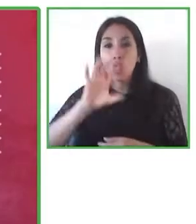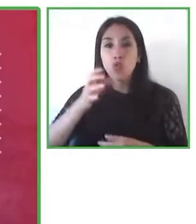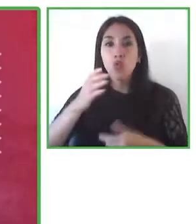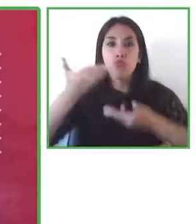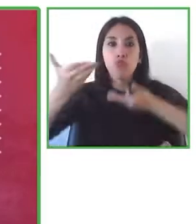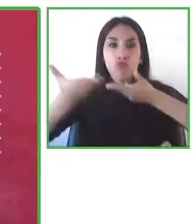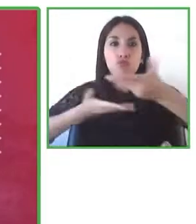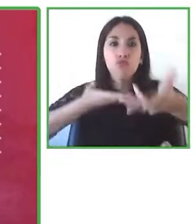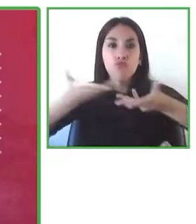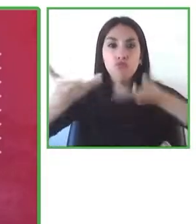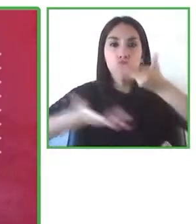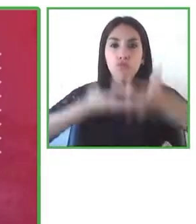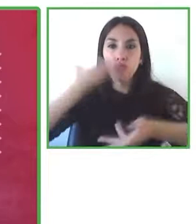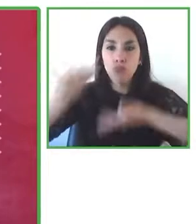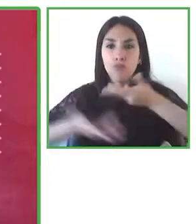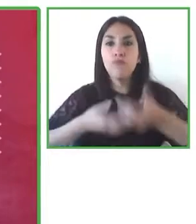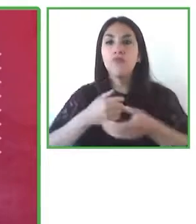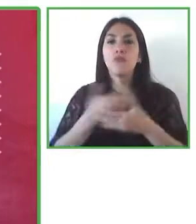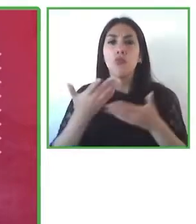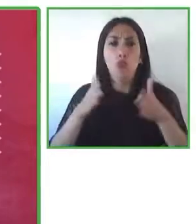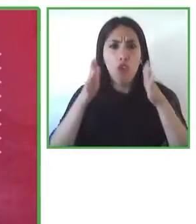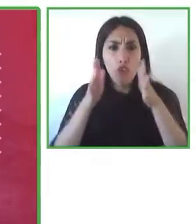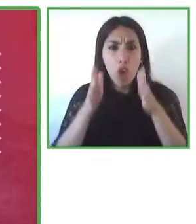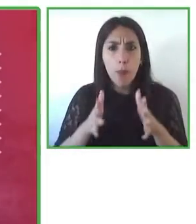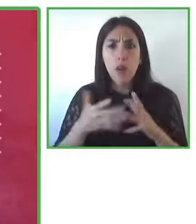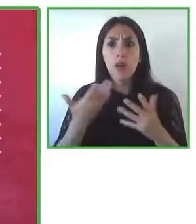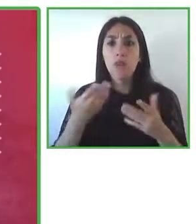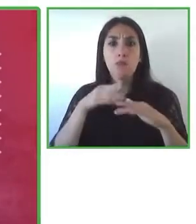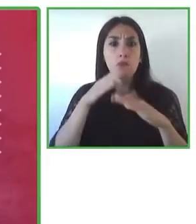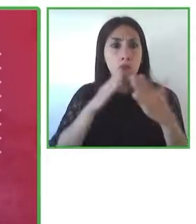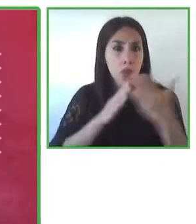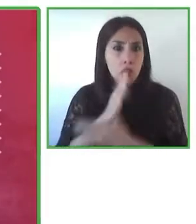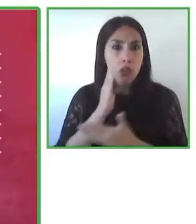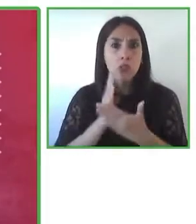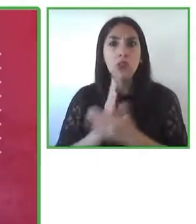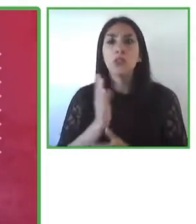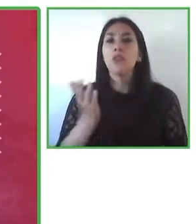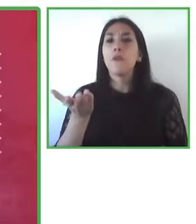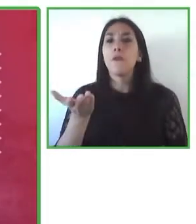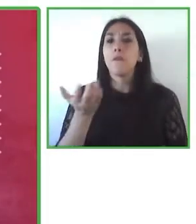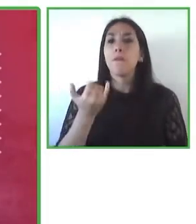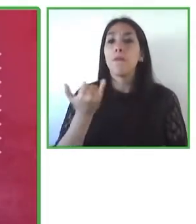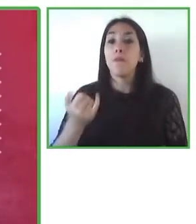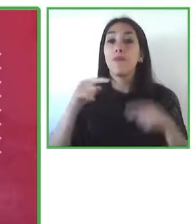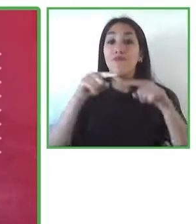and so, it's really opened up that possibility for the generation of different networks exchanges